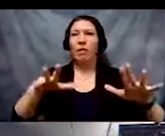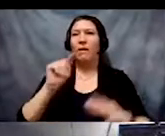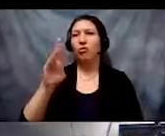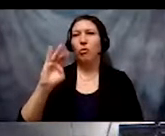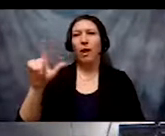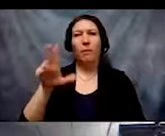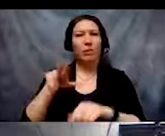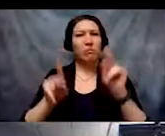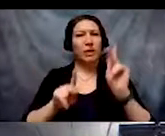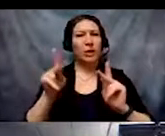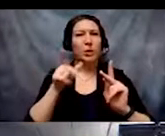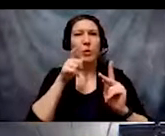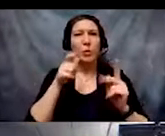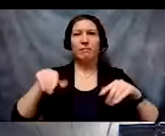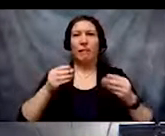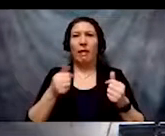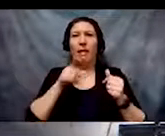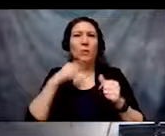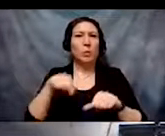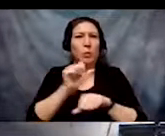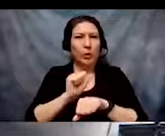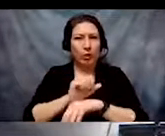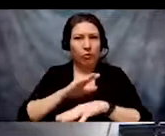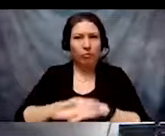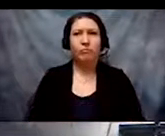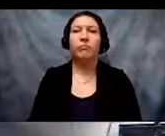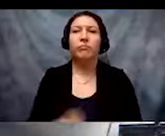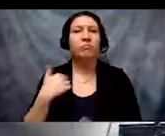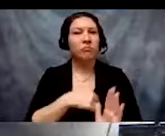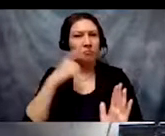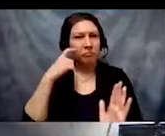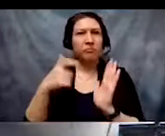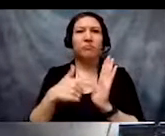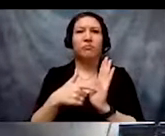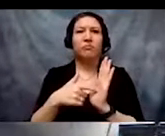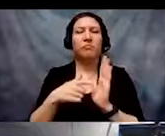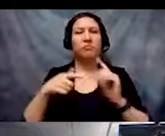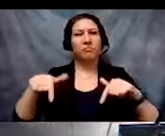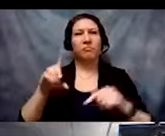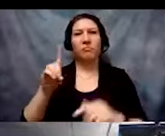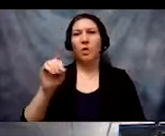land this work is being accomplished. We acknowledge that we are on Dakota land.